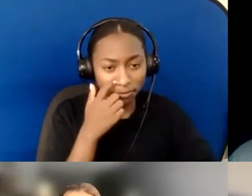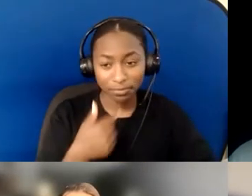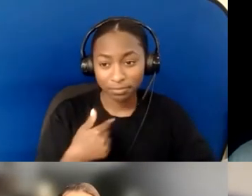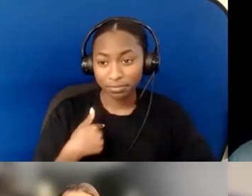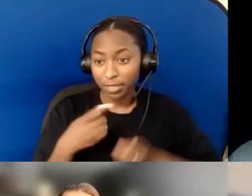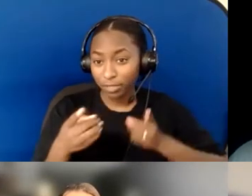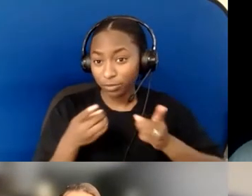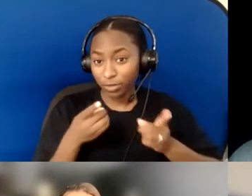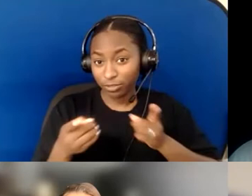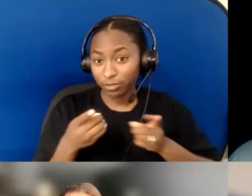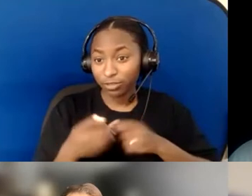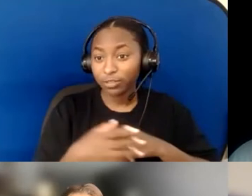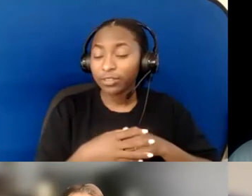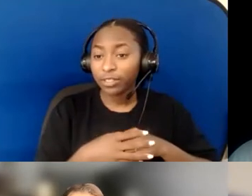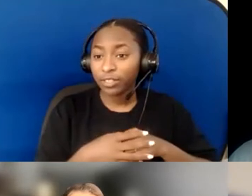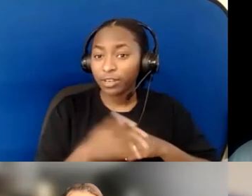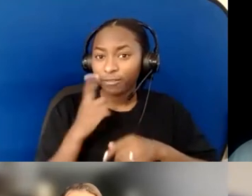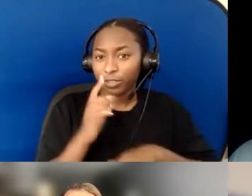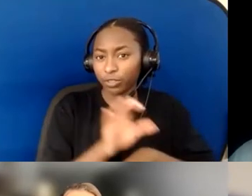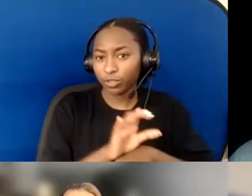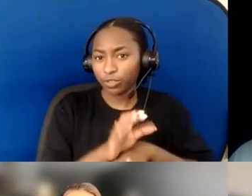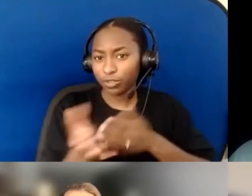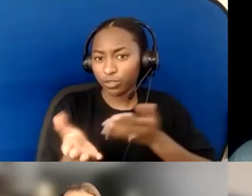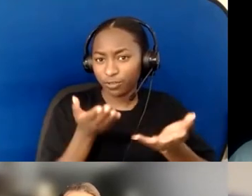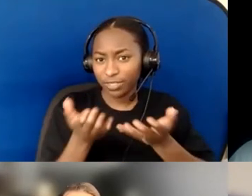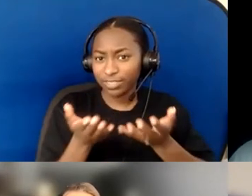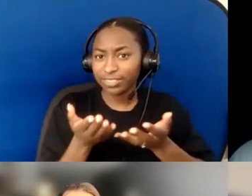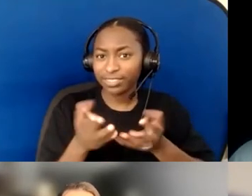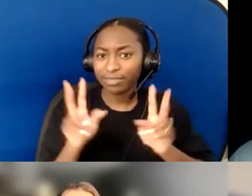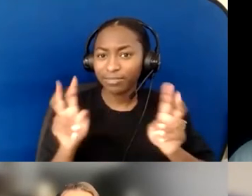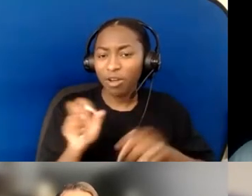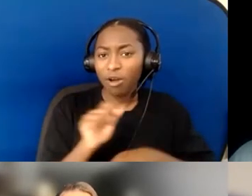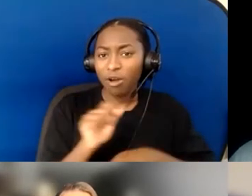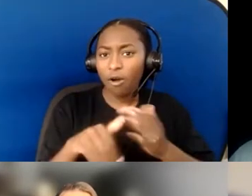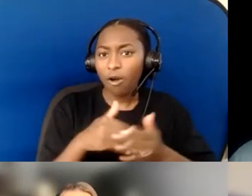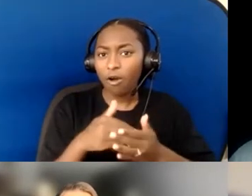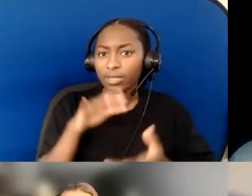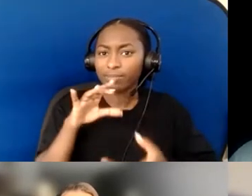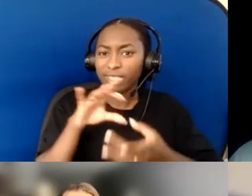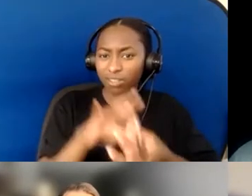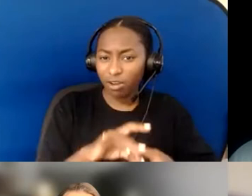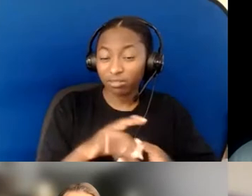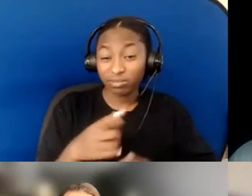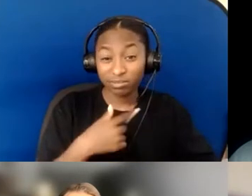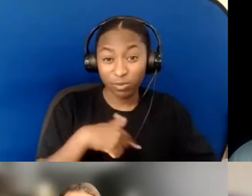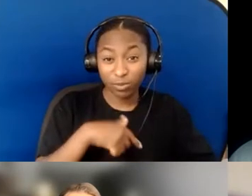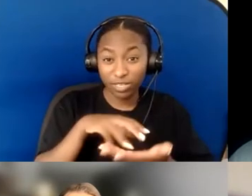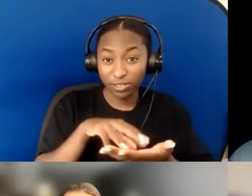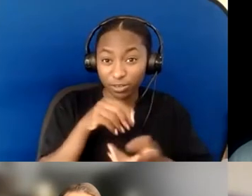All Belong Center for Inclusive Education, we've learned a lot from students in inclusive education settings in Christian schools